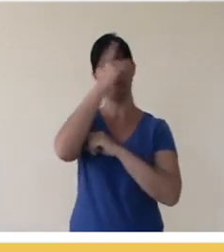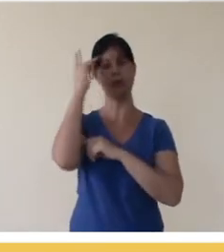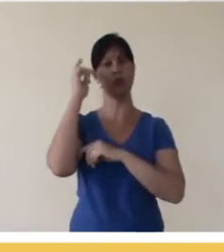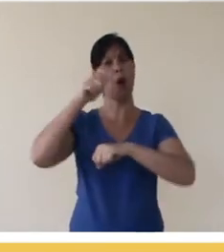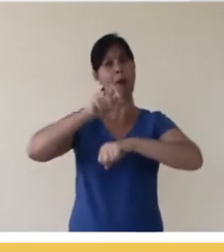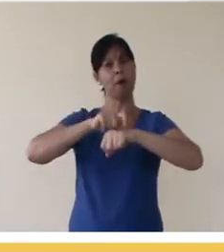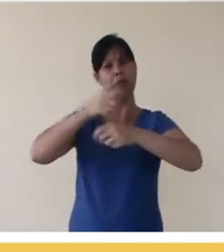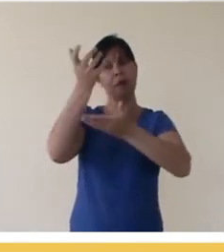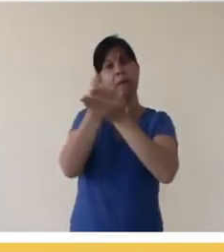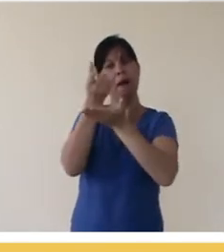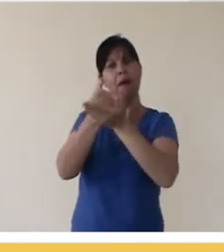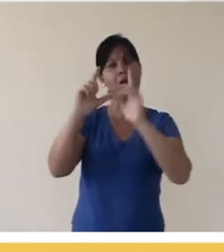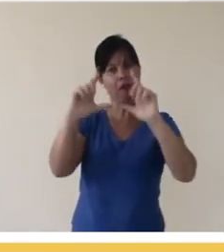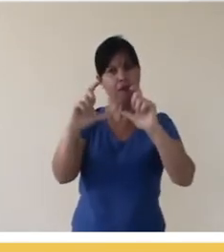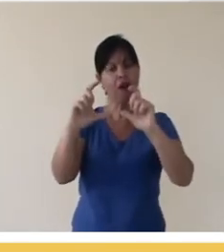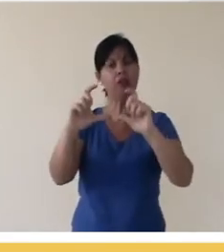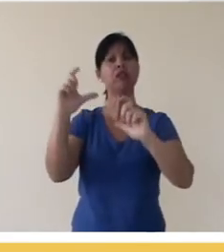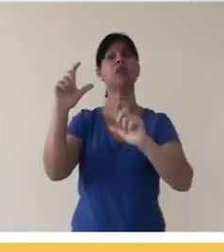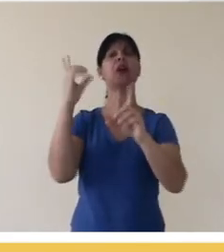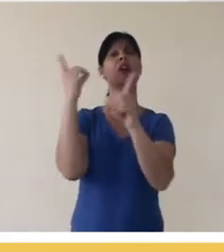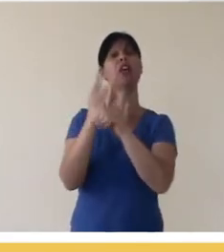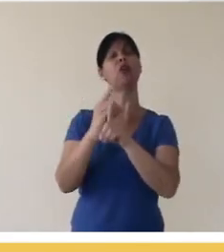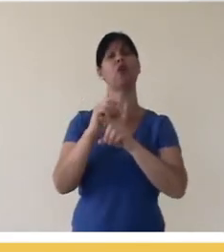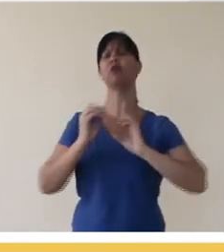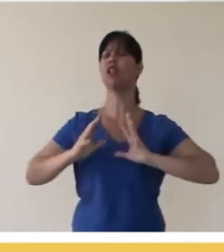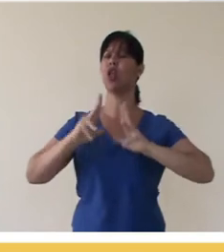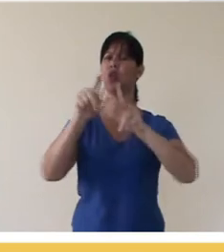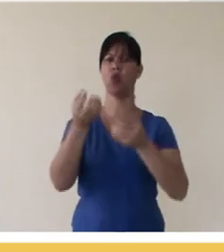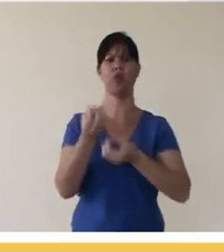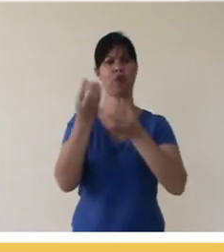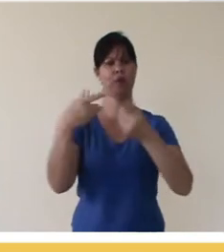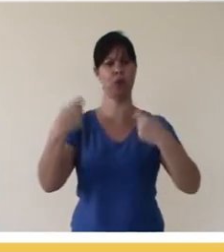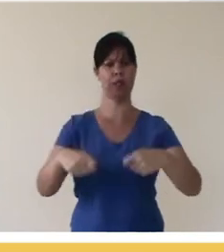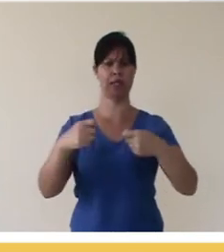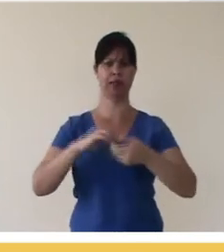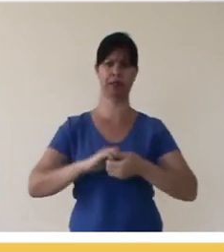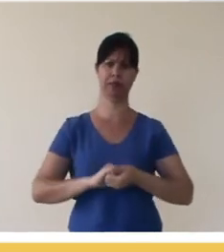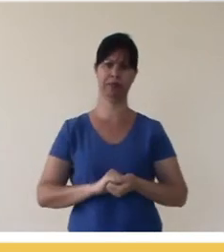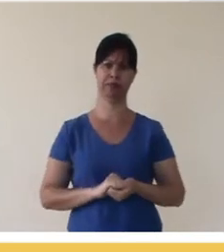for people who download the photo to find that information.